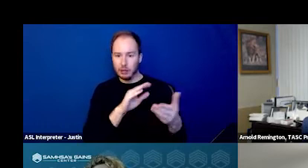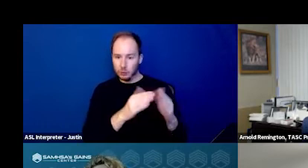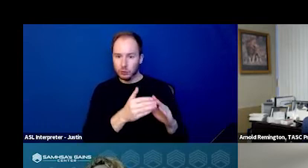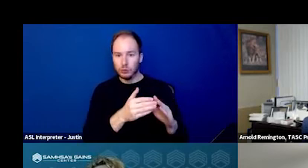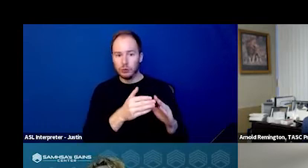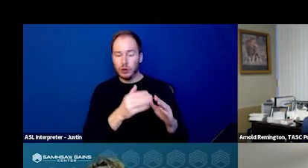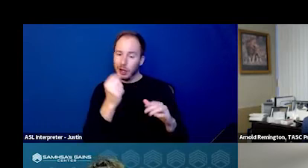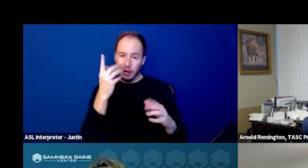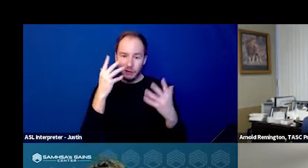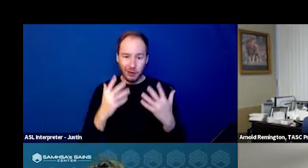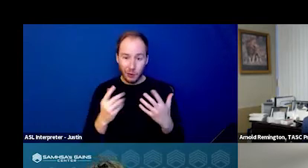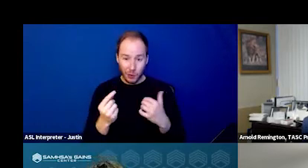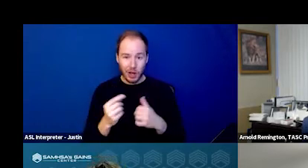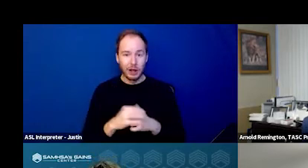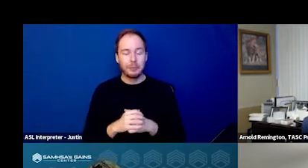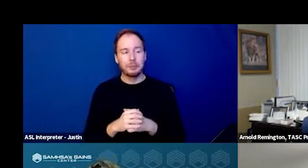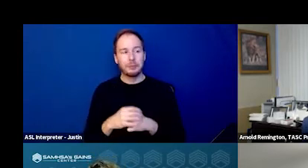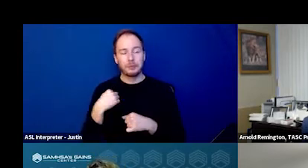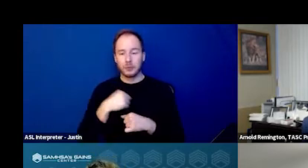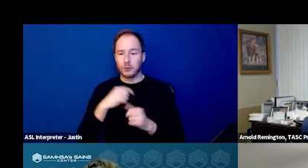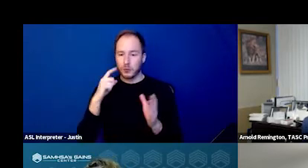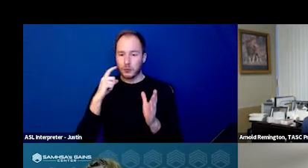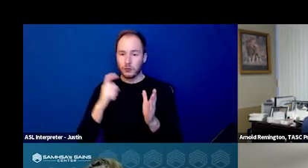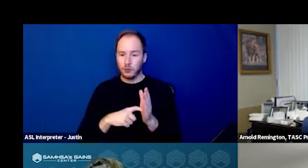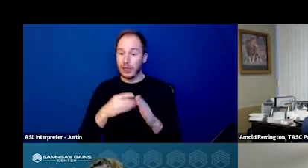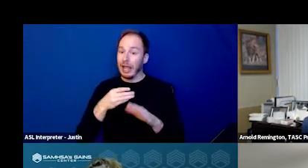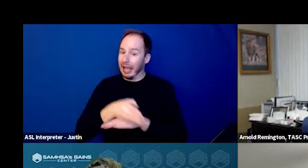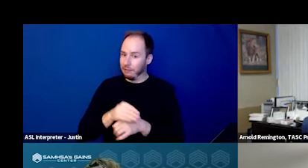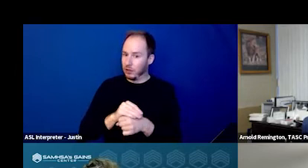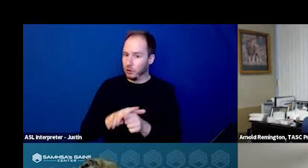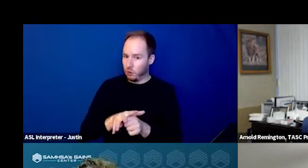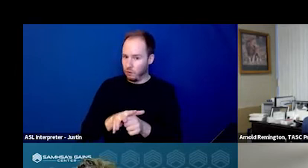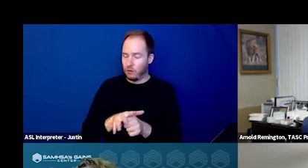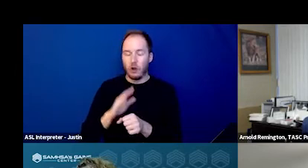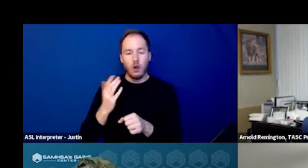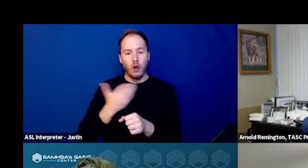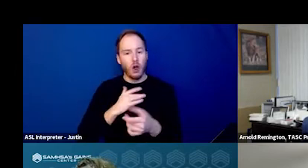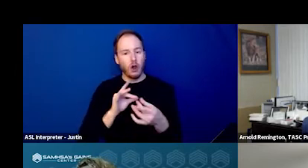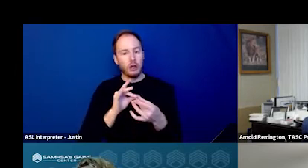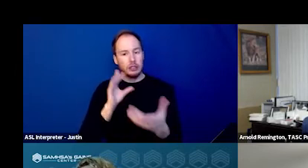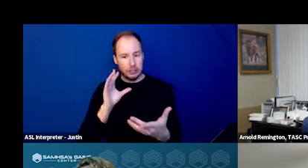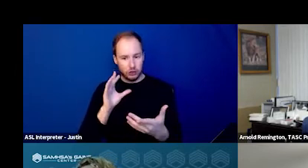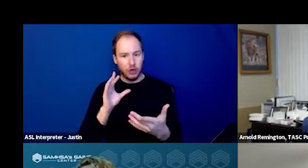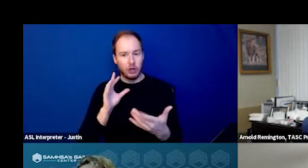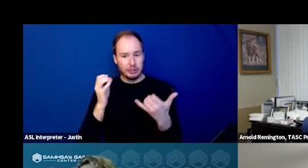Unfortunately, what we're seeing post COVID is our discharge rate at this point to home